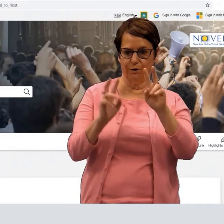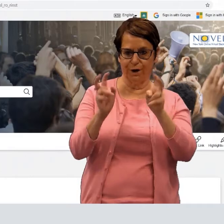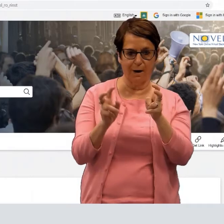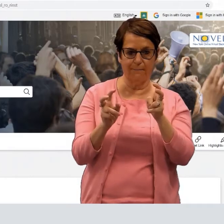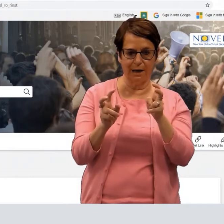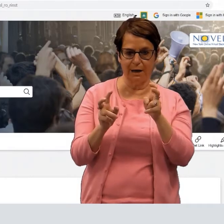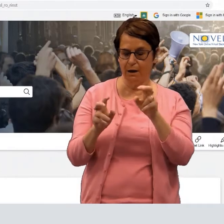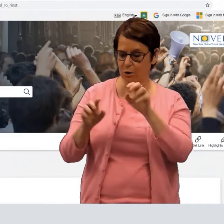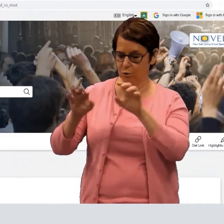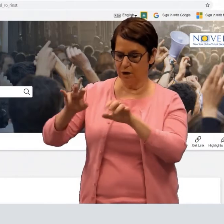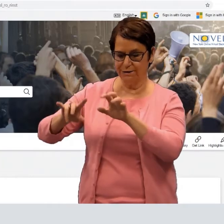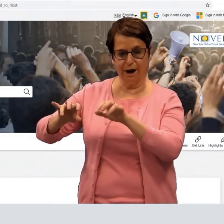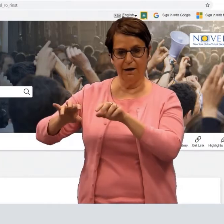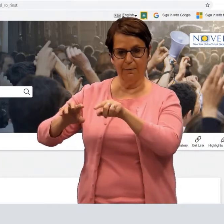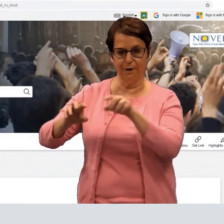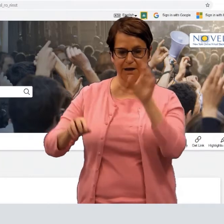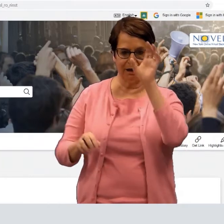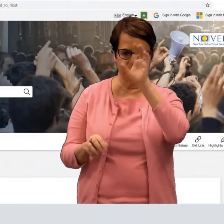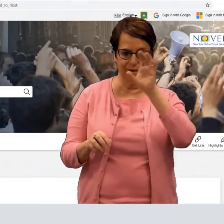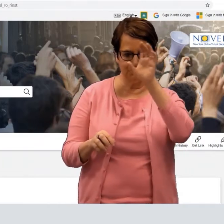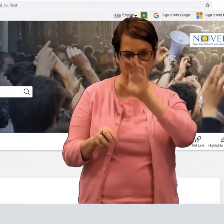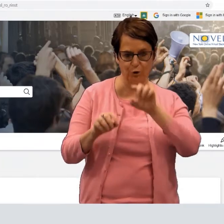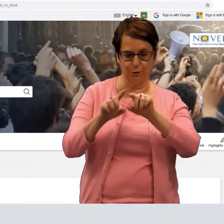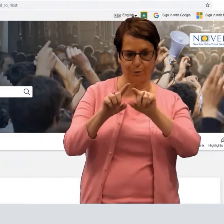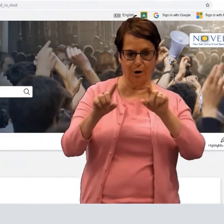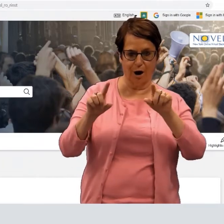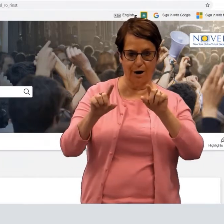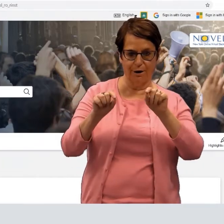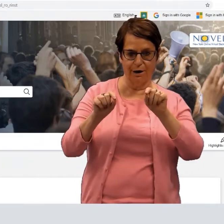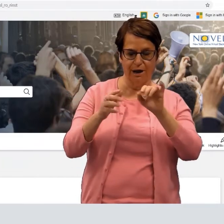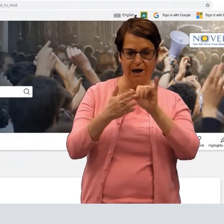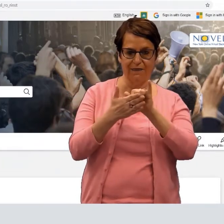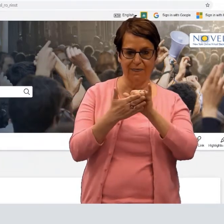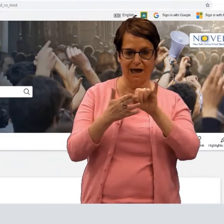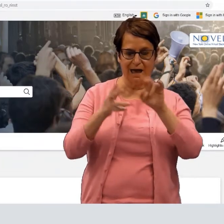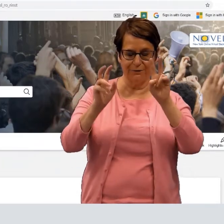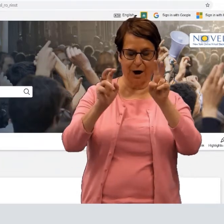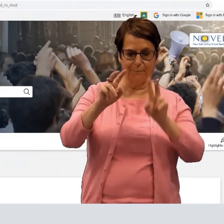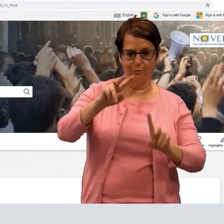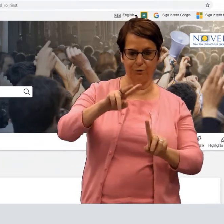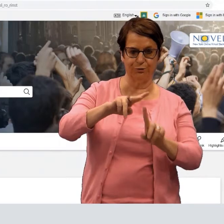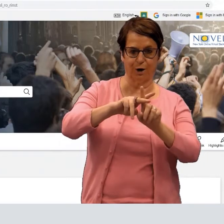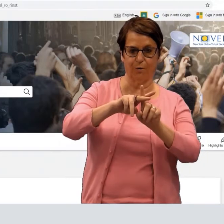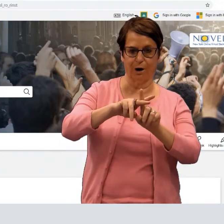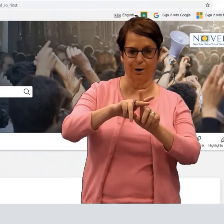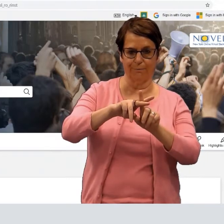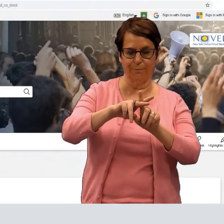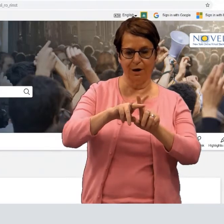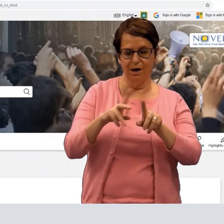or if you know your topic, you can type it in the search box, and that topic will show up.